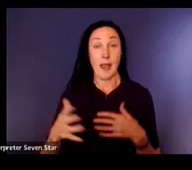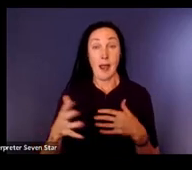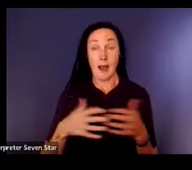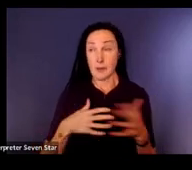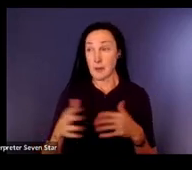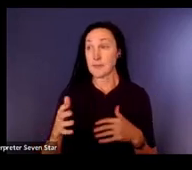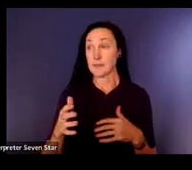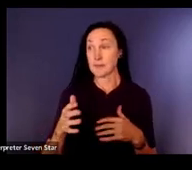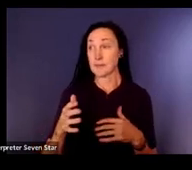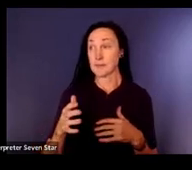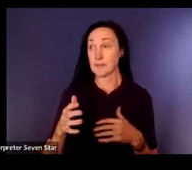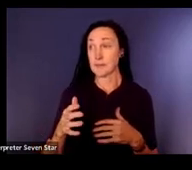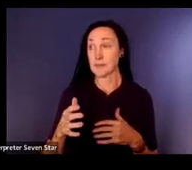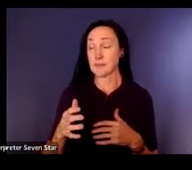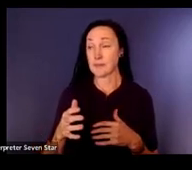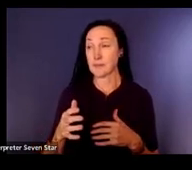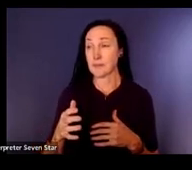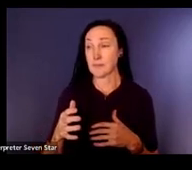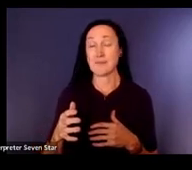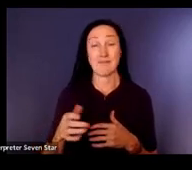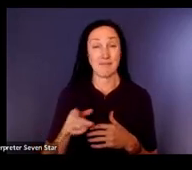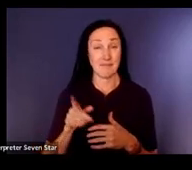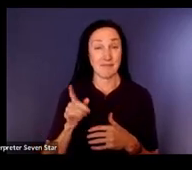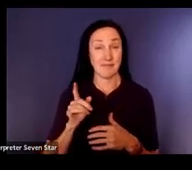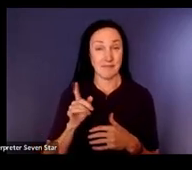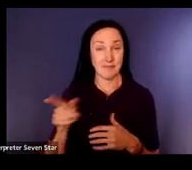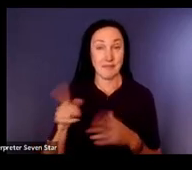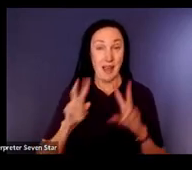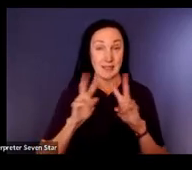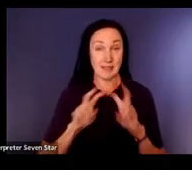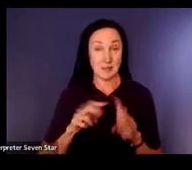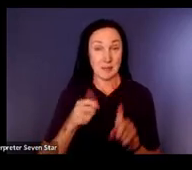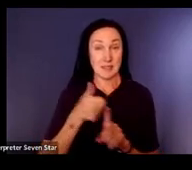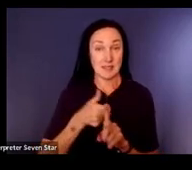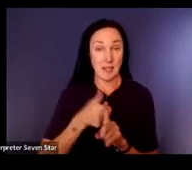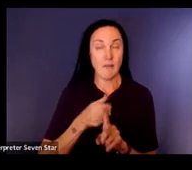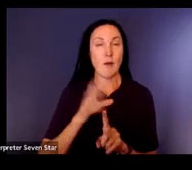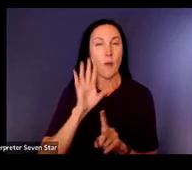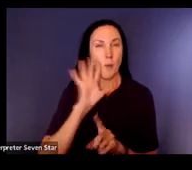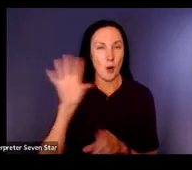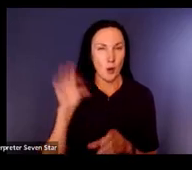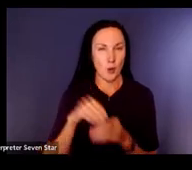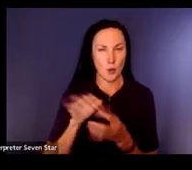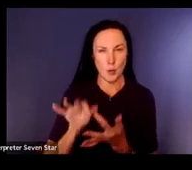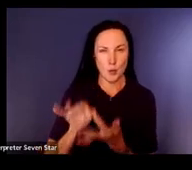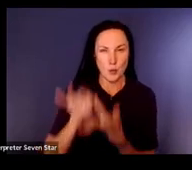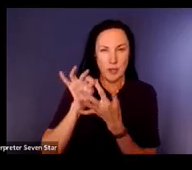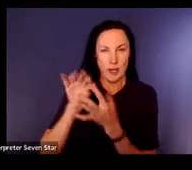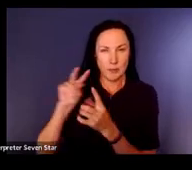that take into consideration the unique access needs for a child who is Deafblind, both for